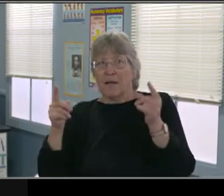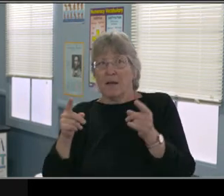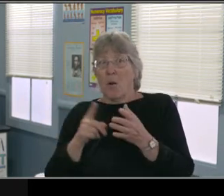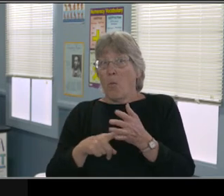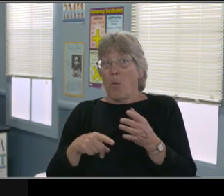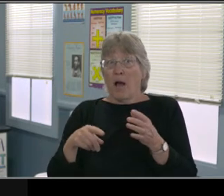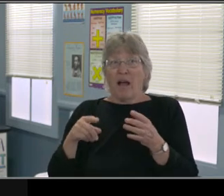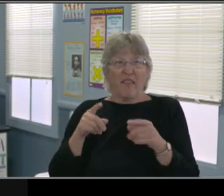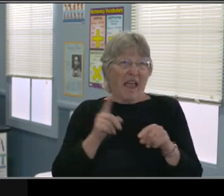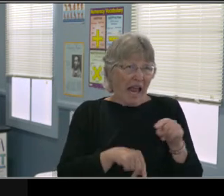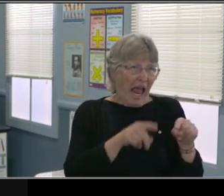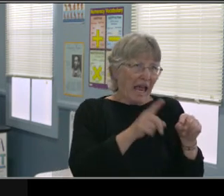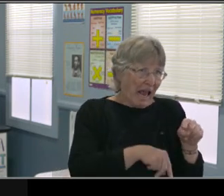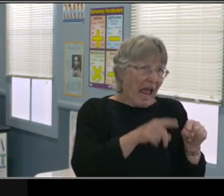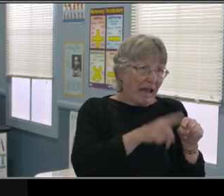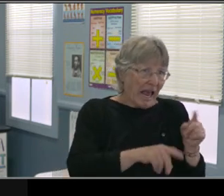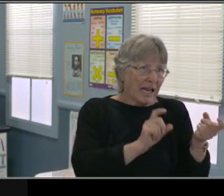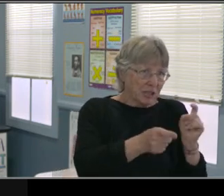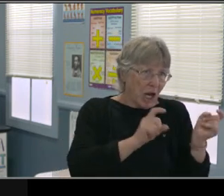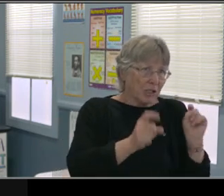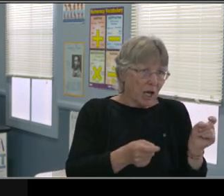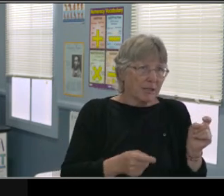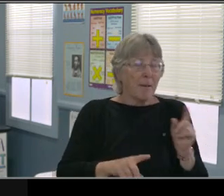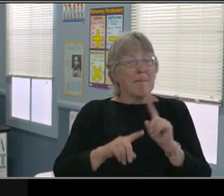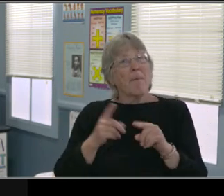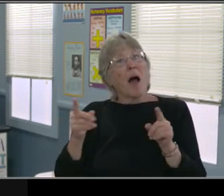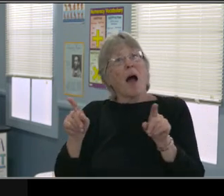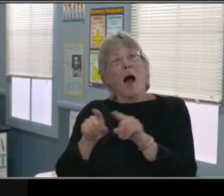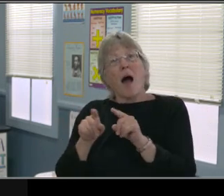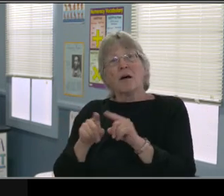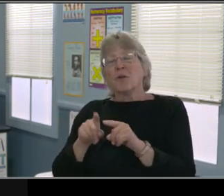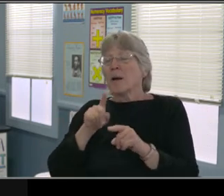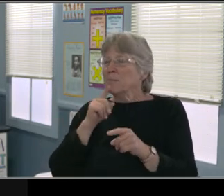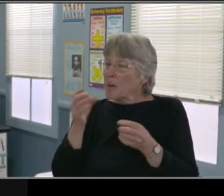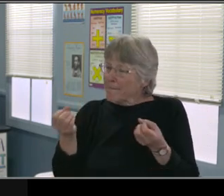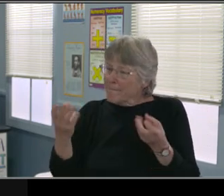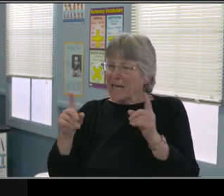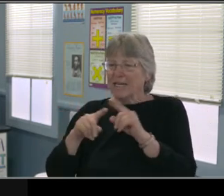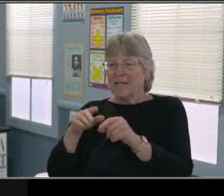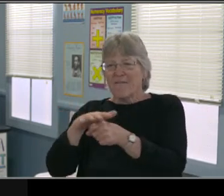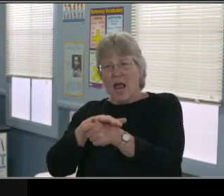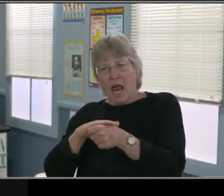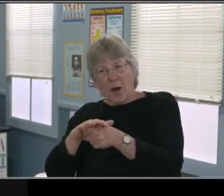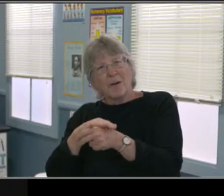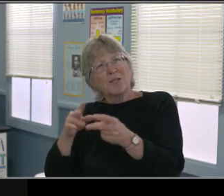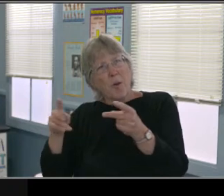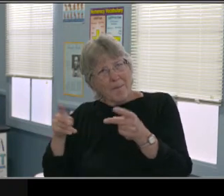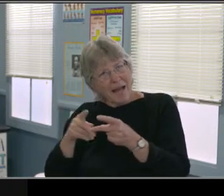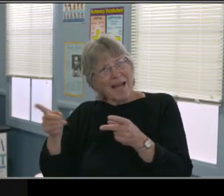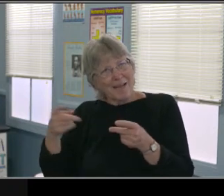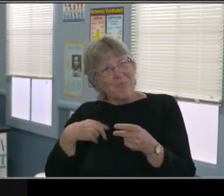We know with an IEP, you have a section that talks about, what does a student need to accommodate,